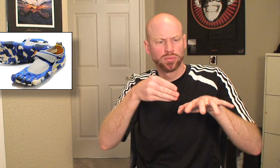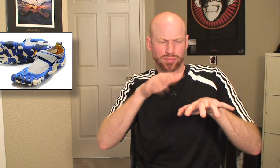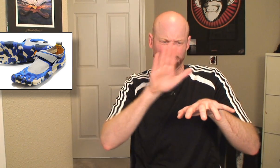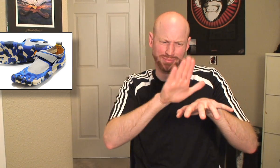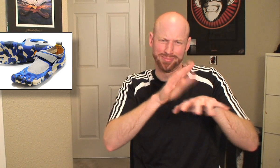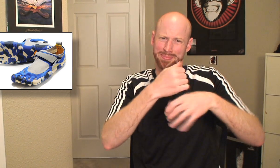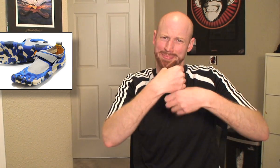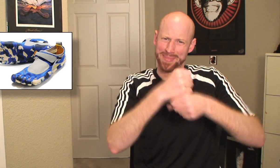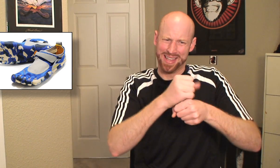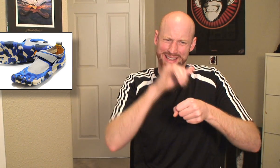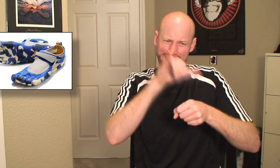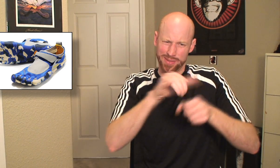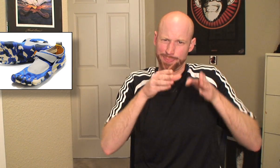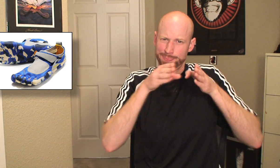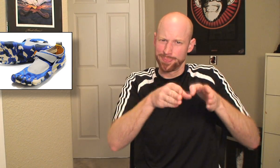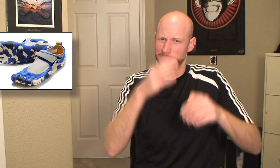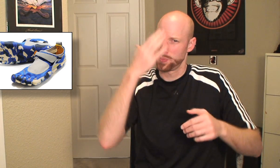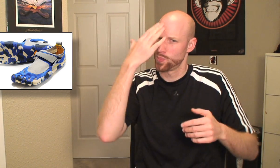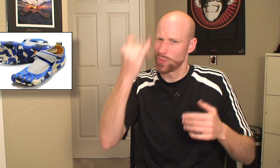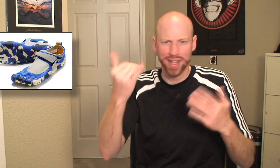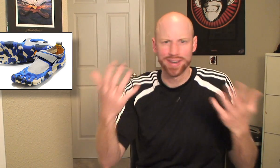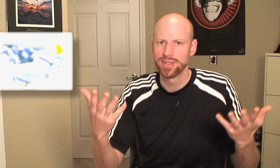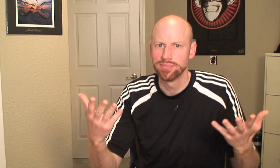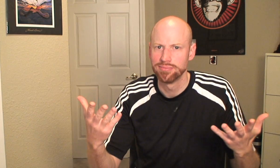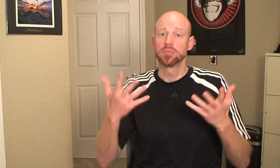why are these shoes made the way they are?